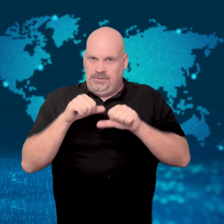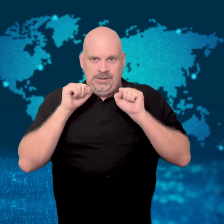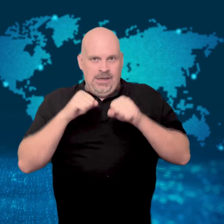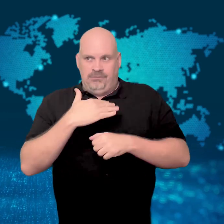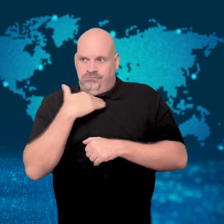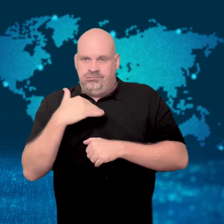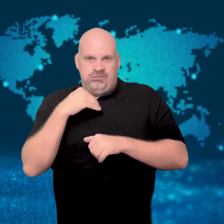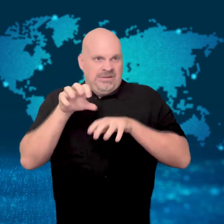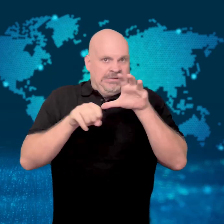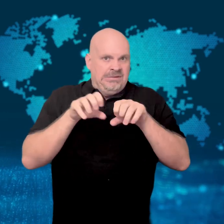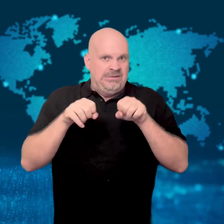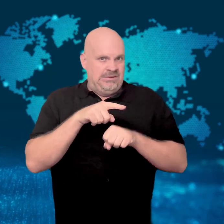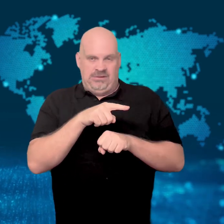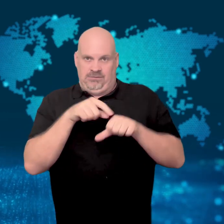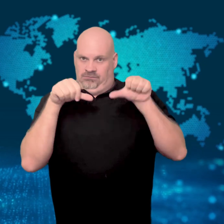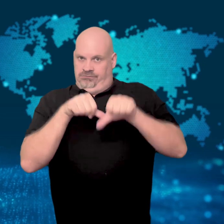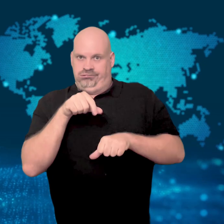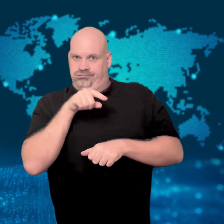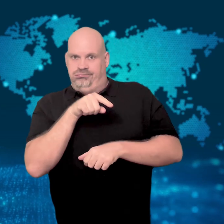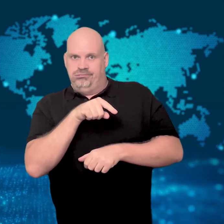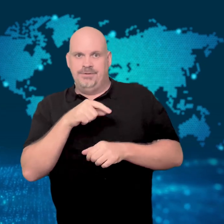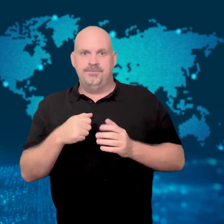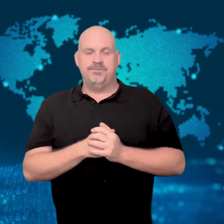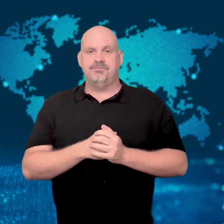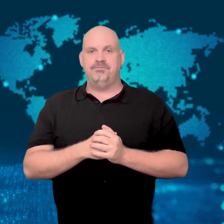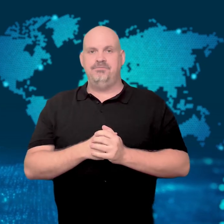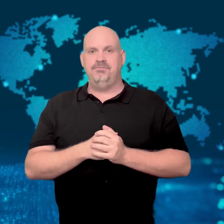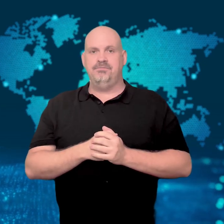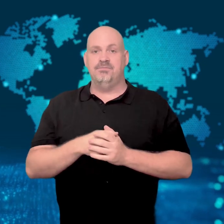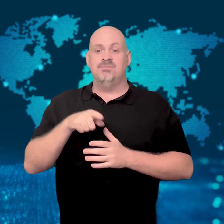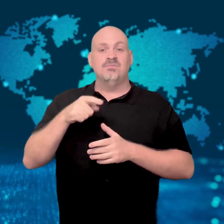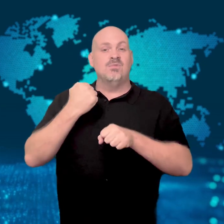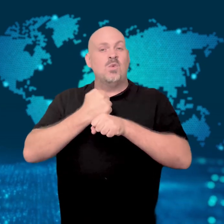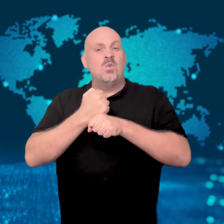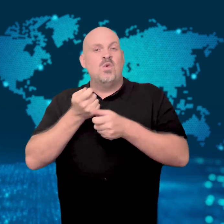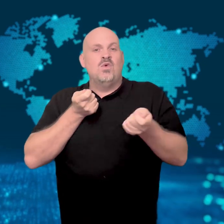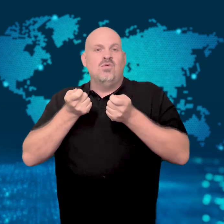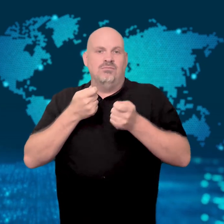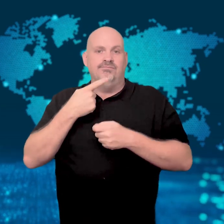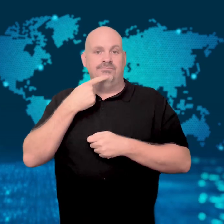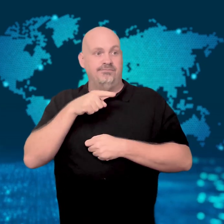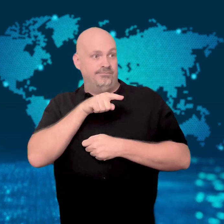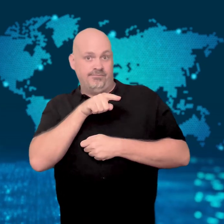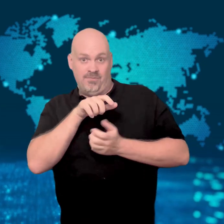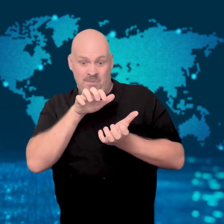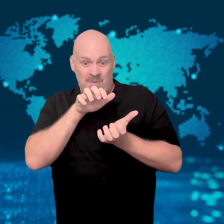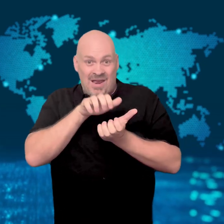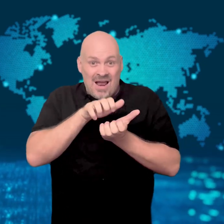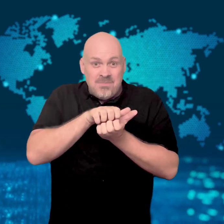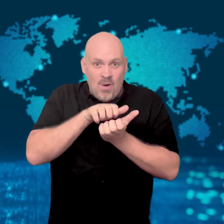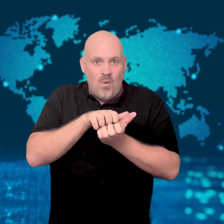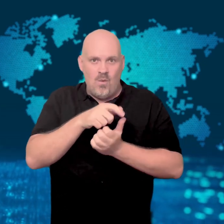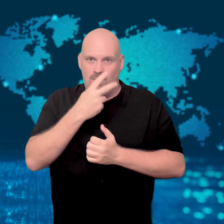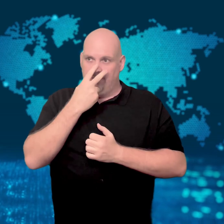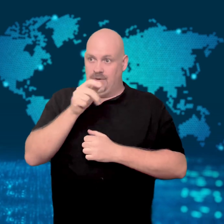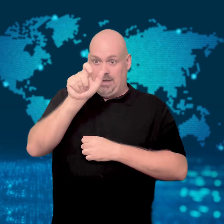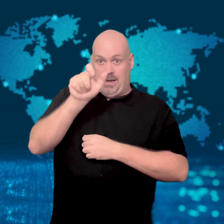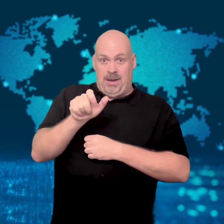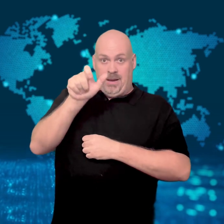one of the most dangerous of mammals on Earth.